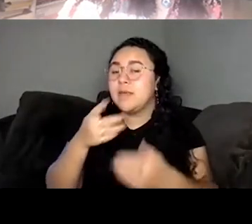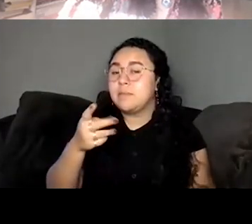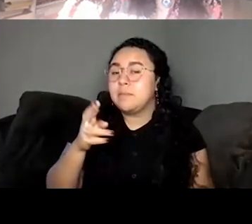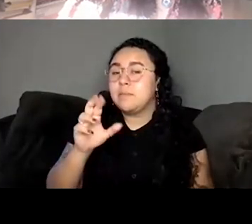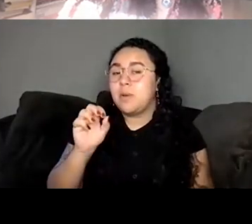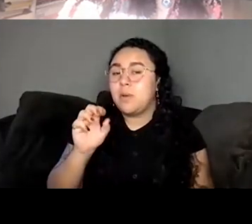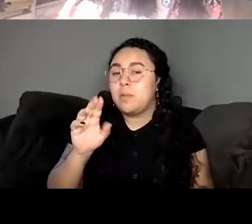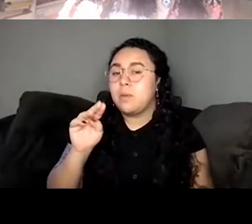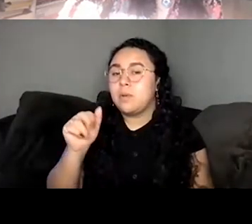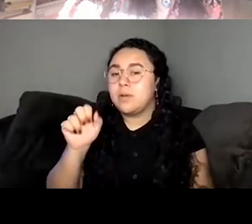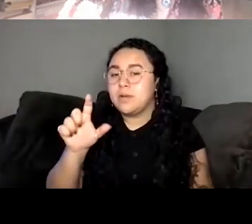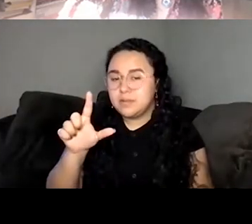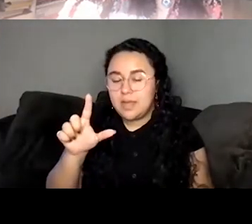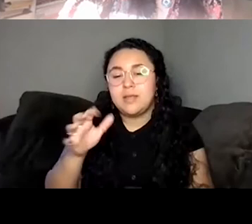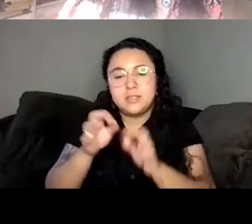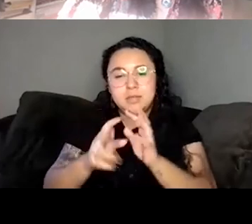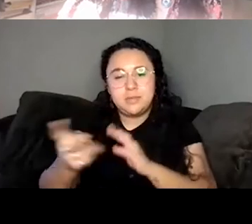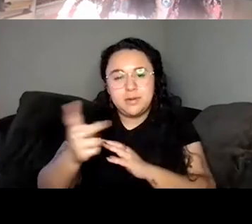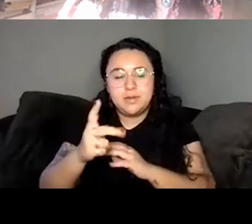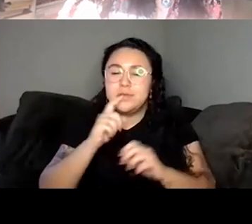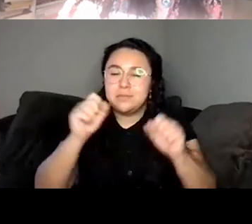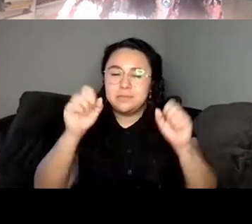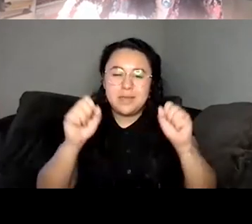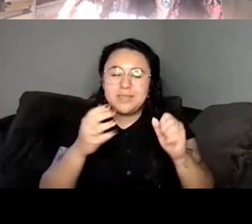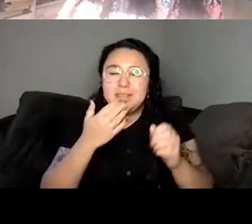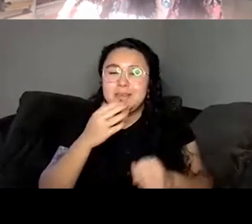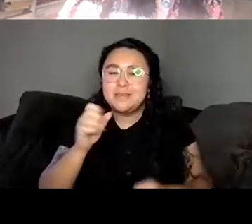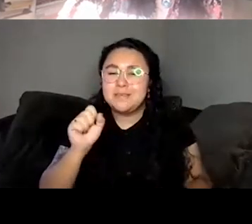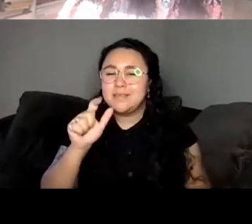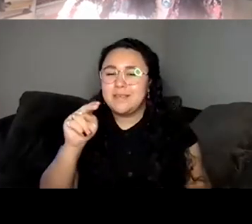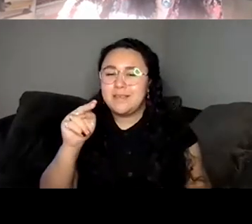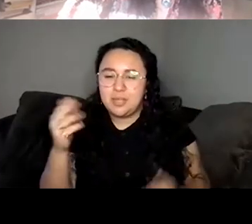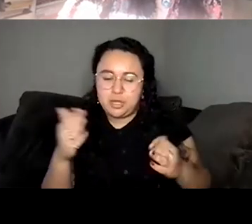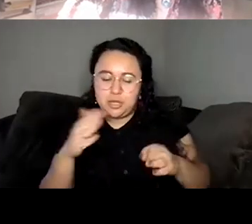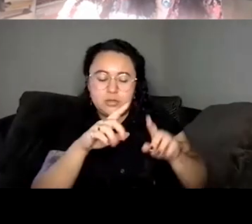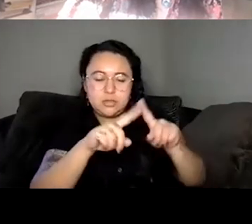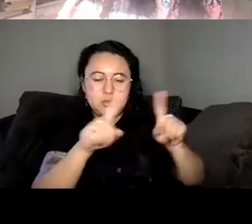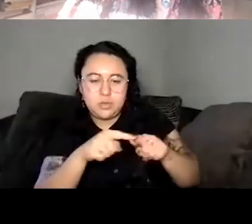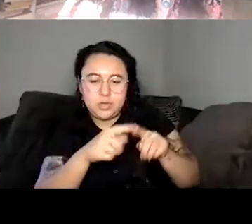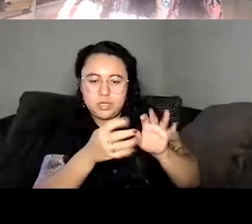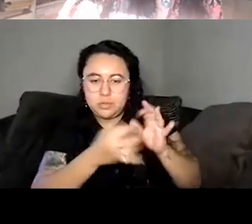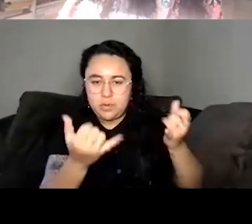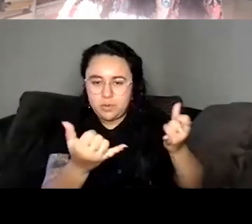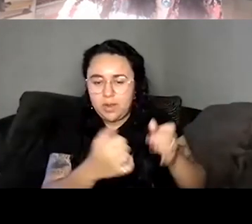interpreters are amazing. Thank you Selena who's on screen right now. And there we go,